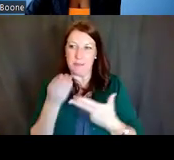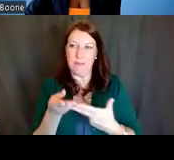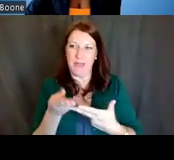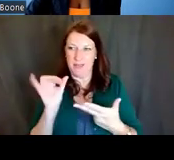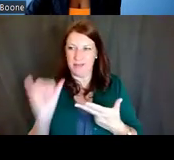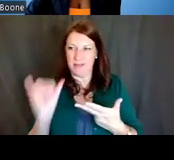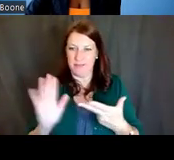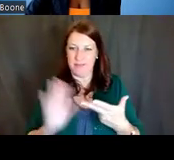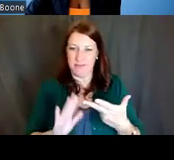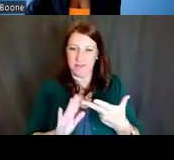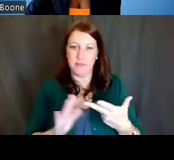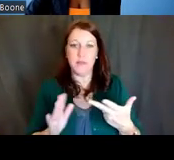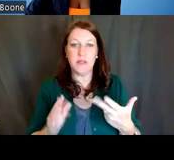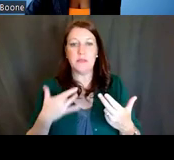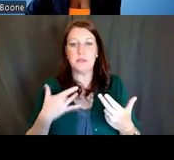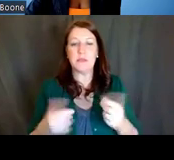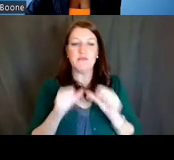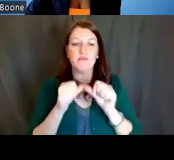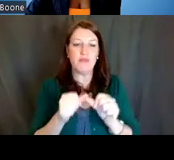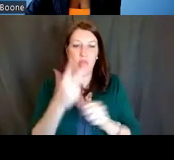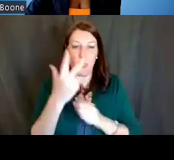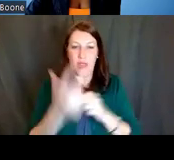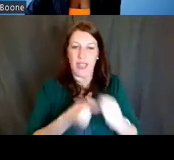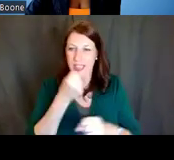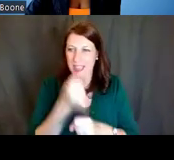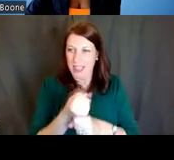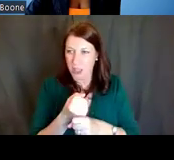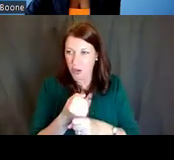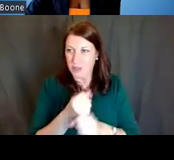They're usually ongoing for three years, and there are standard receipt dates.